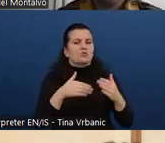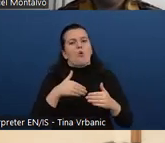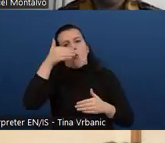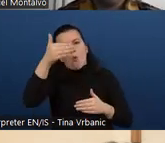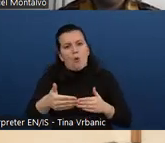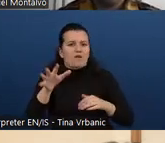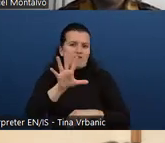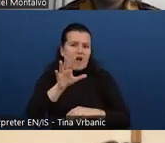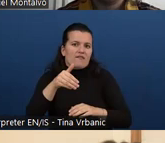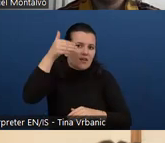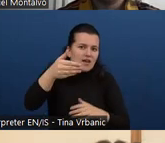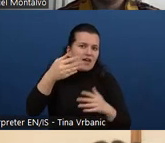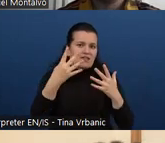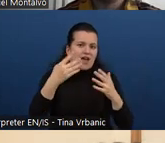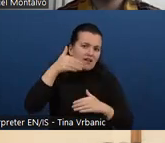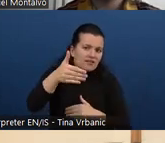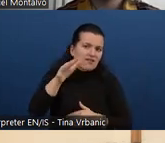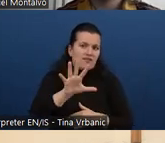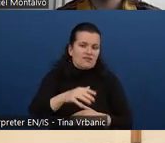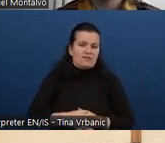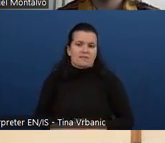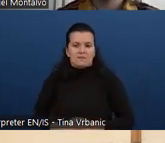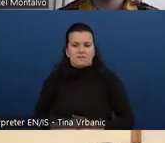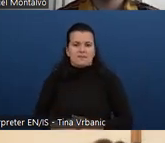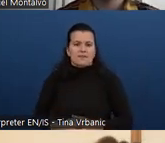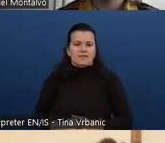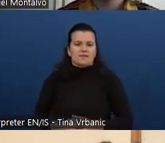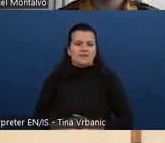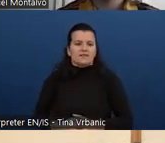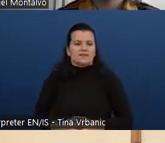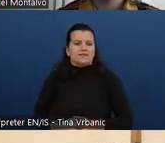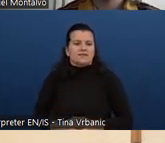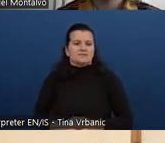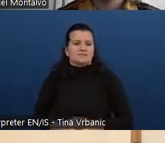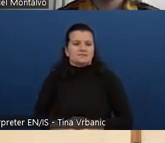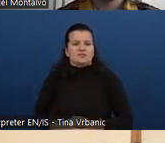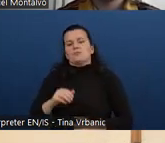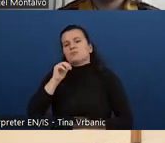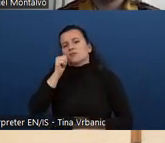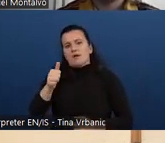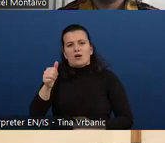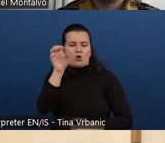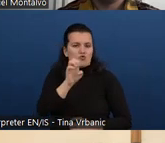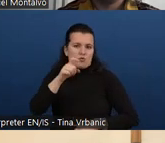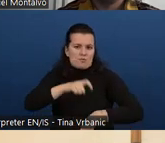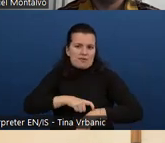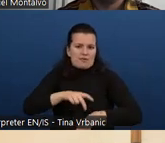is 5 o'clock. The other weeks it is kind of 11 o'clock in the evening. Better to do these weeks when it is earlier.